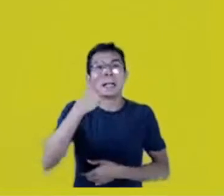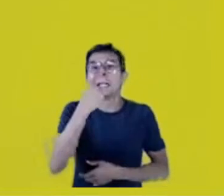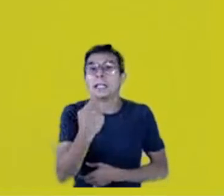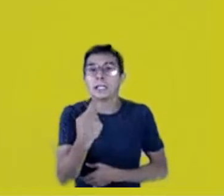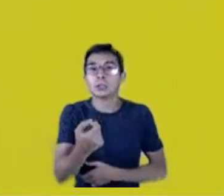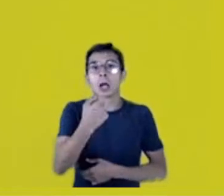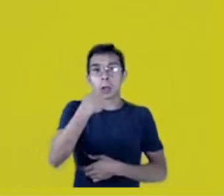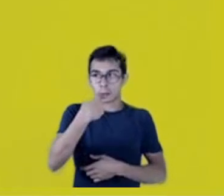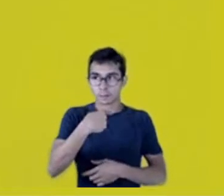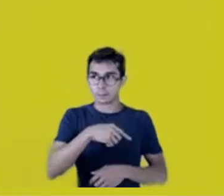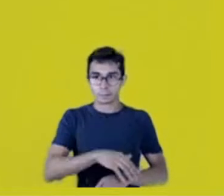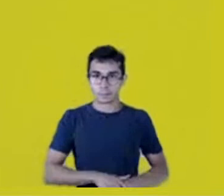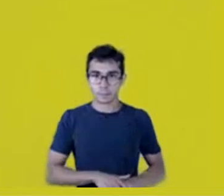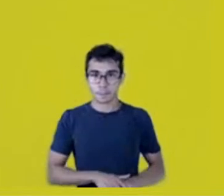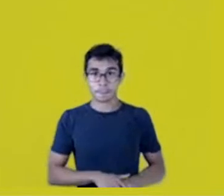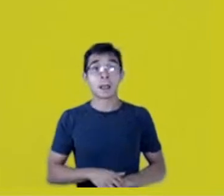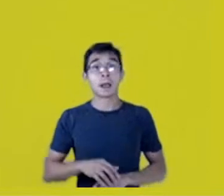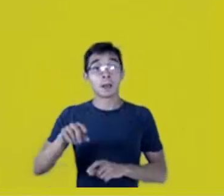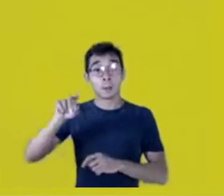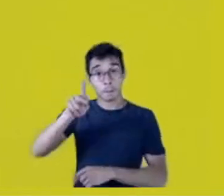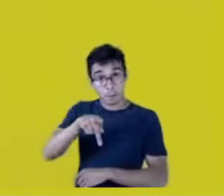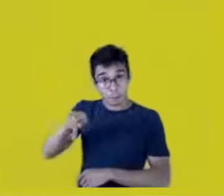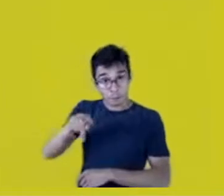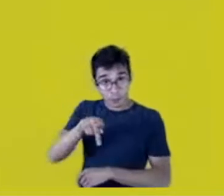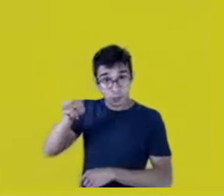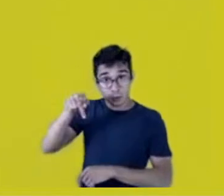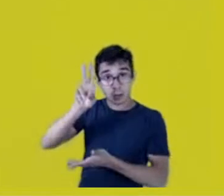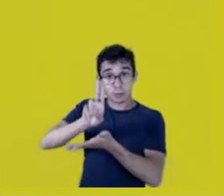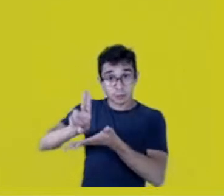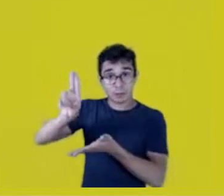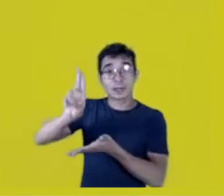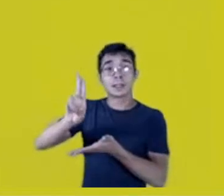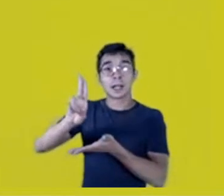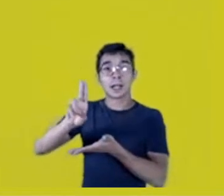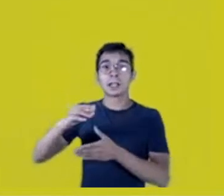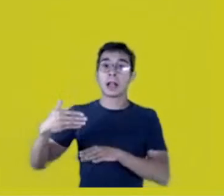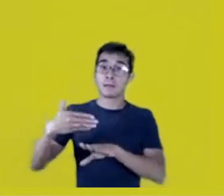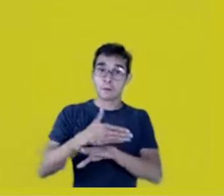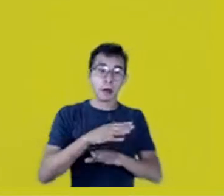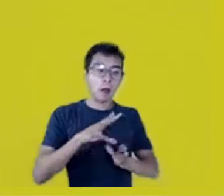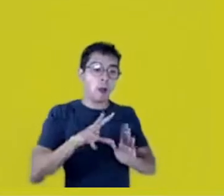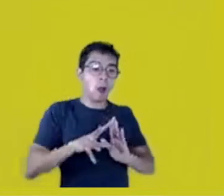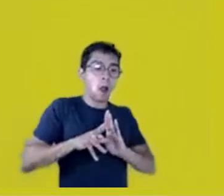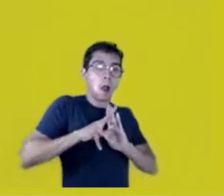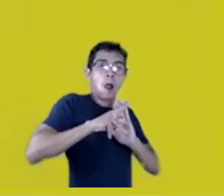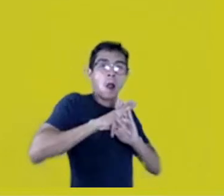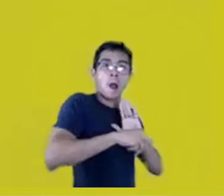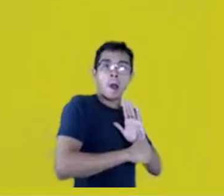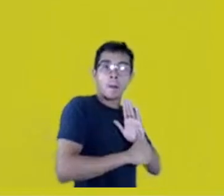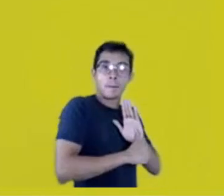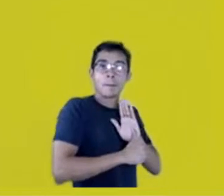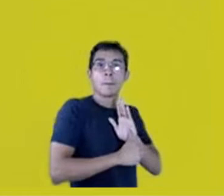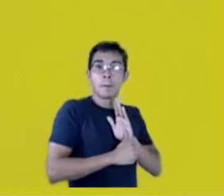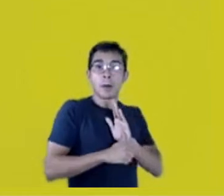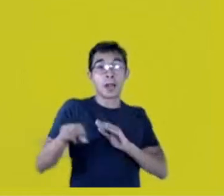And the teacher appropriated that and claims it belongs to him,